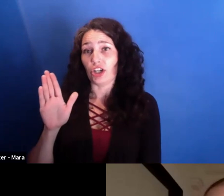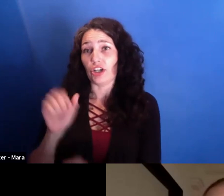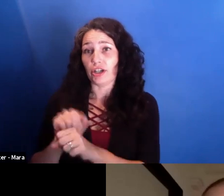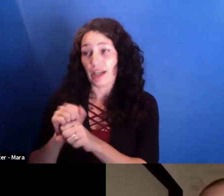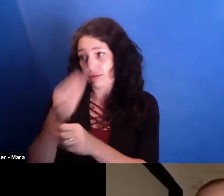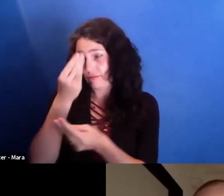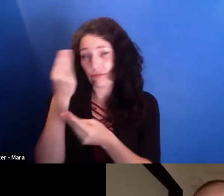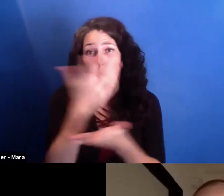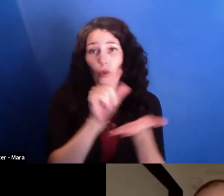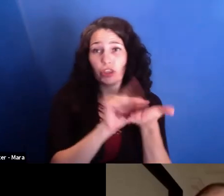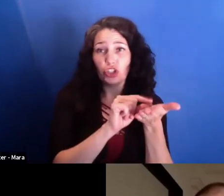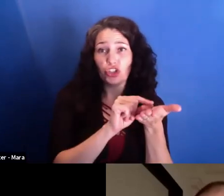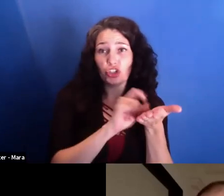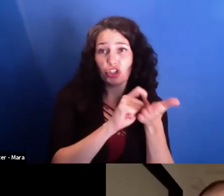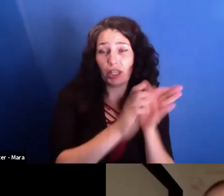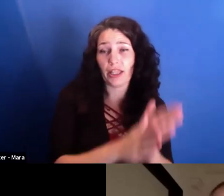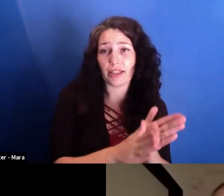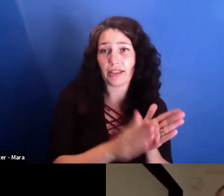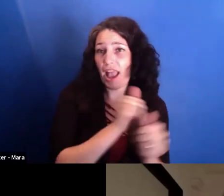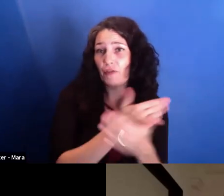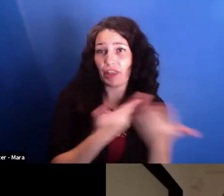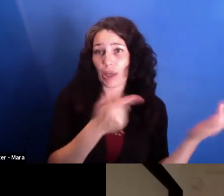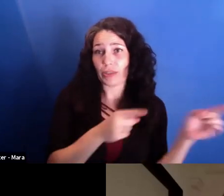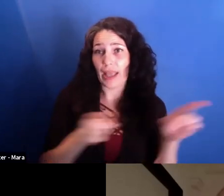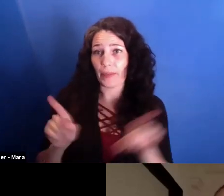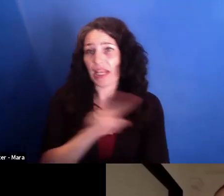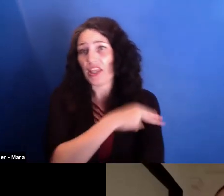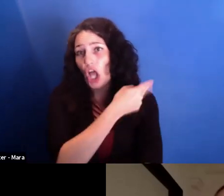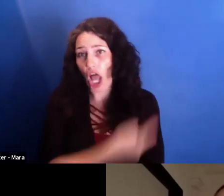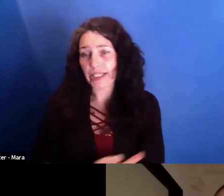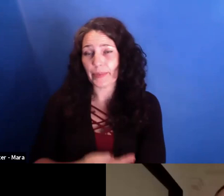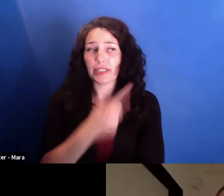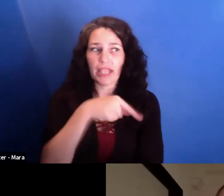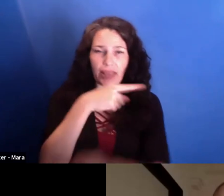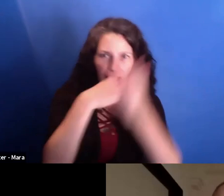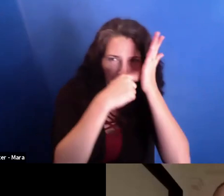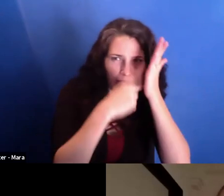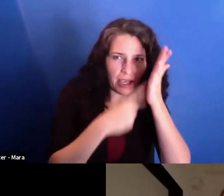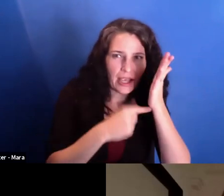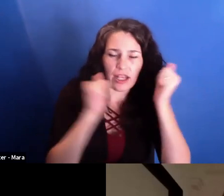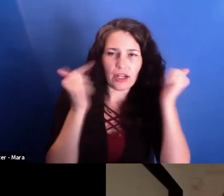And then from there, the journalist found out through other whistleblowers also the dilution.